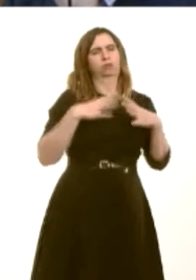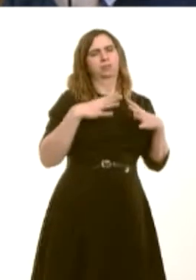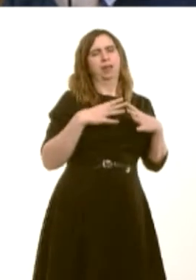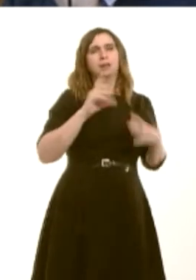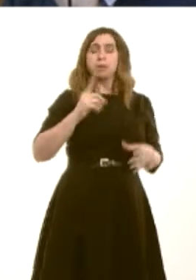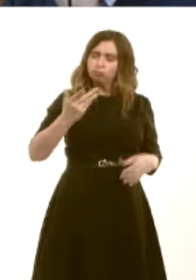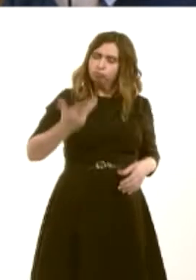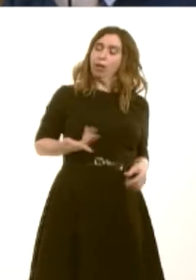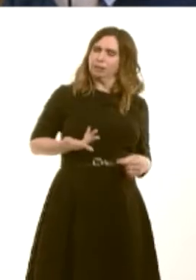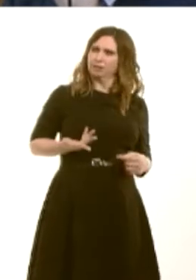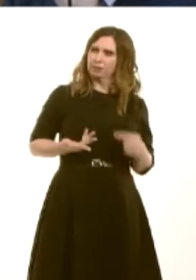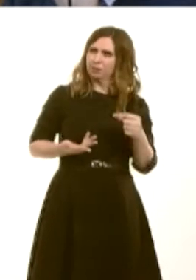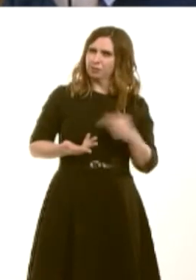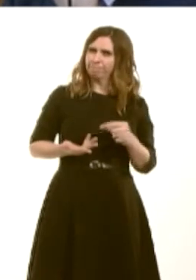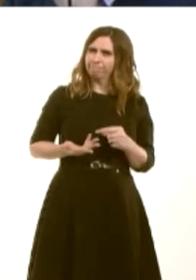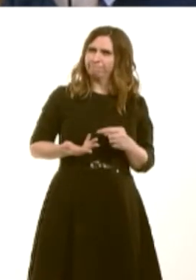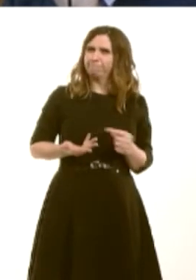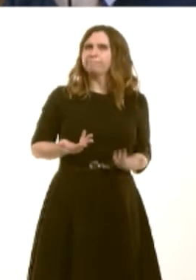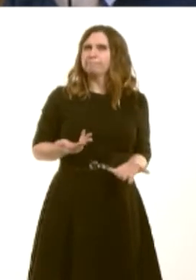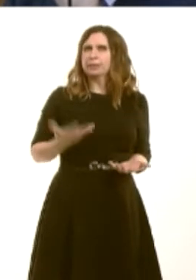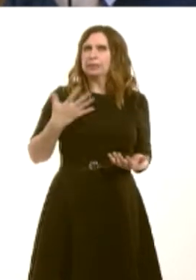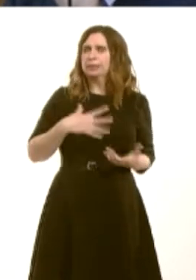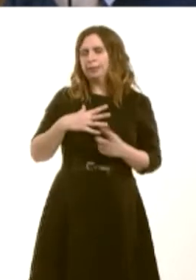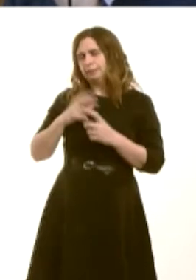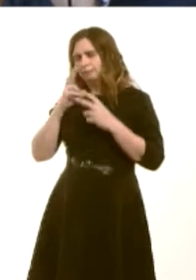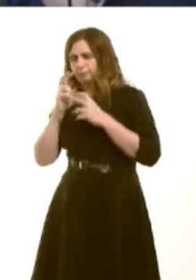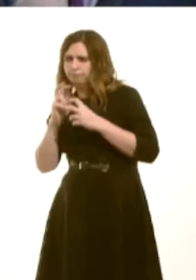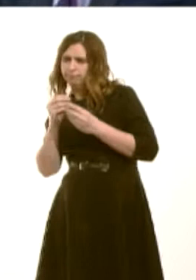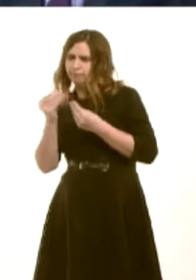a right to respite, well, more work would need to be done in terms of what the costs